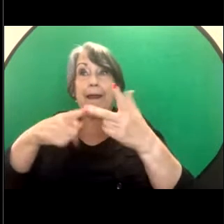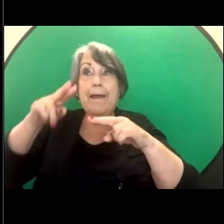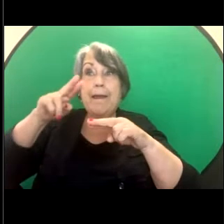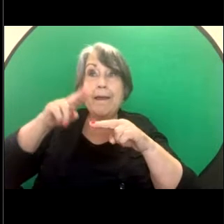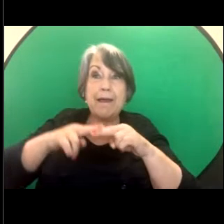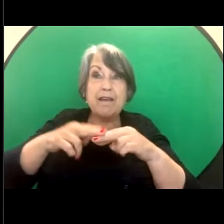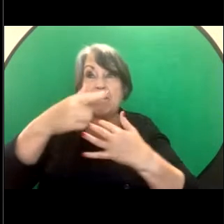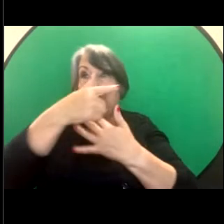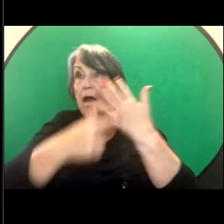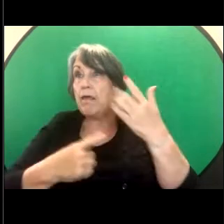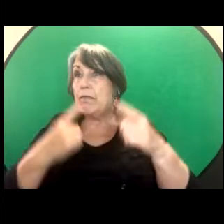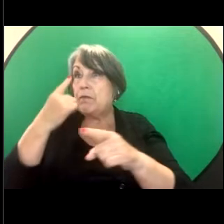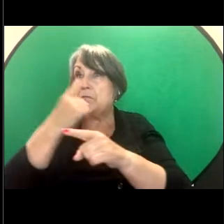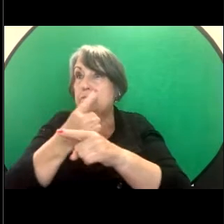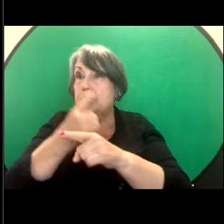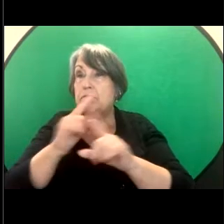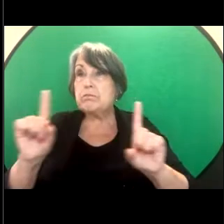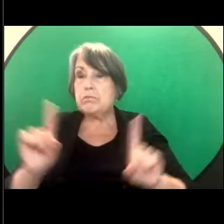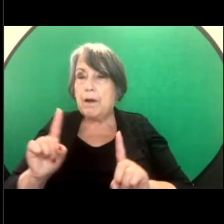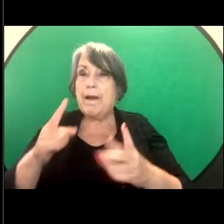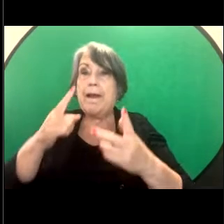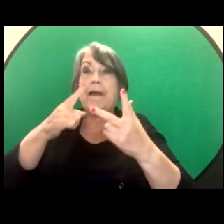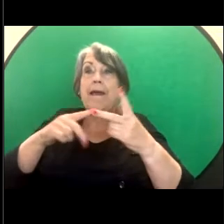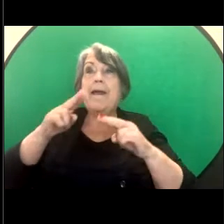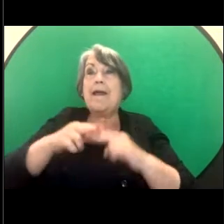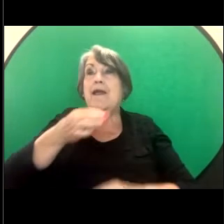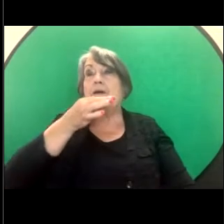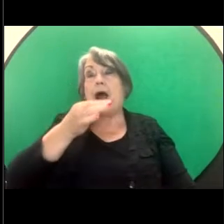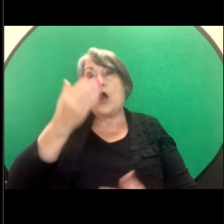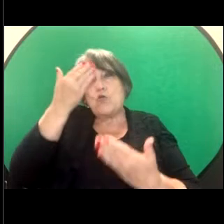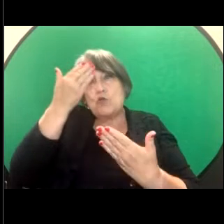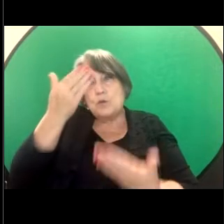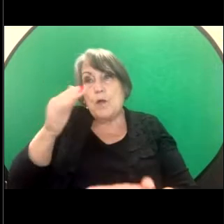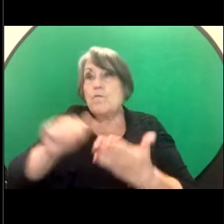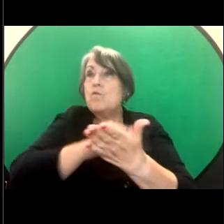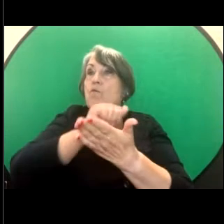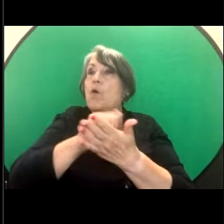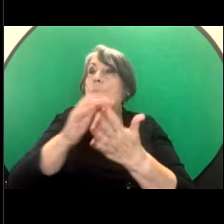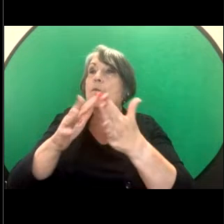usually if it's asked in a respectful and appropriate way then it wouldn't be sexual